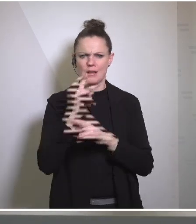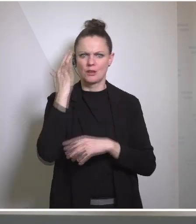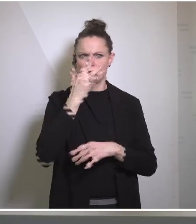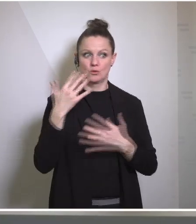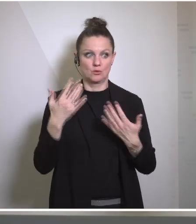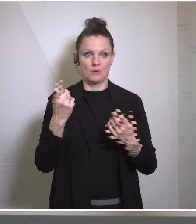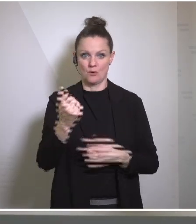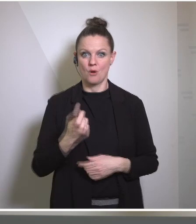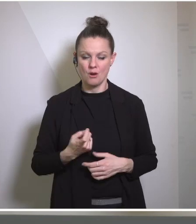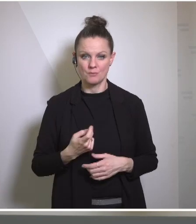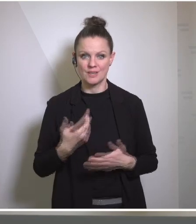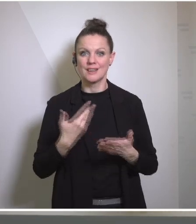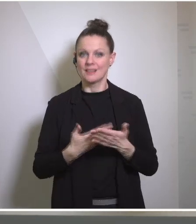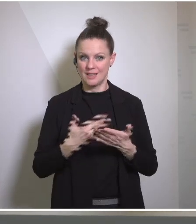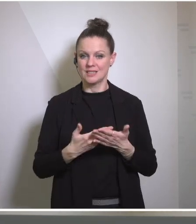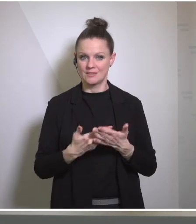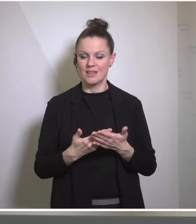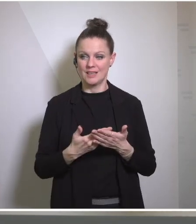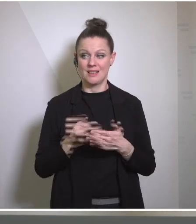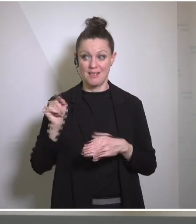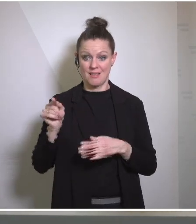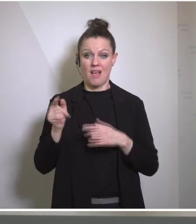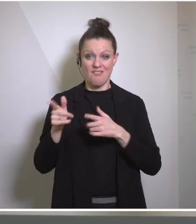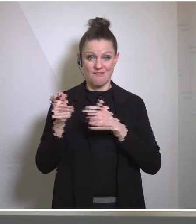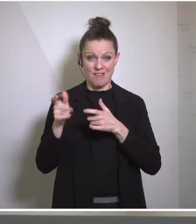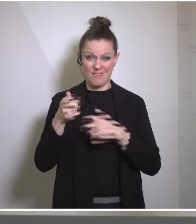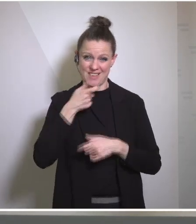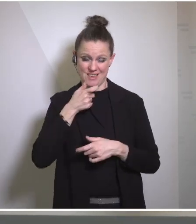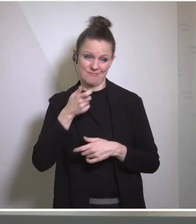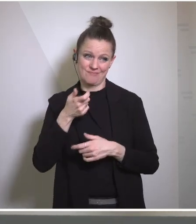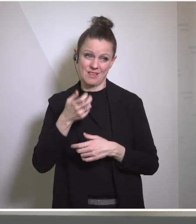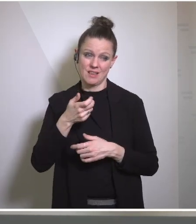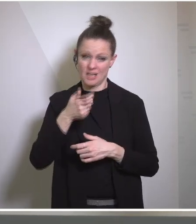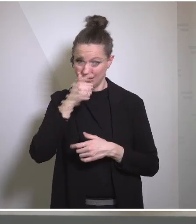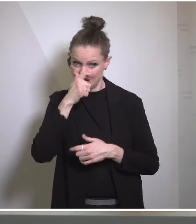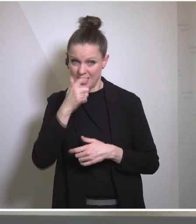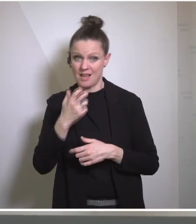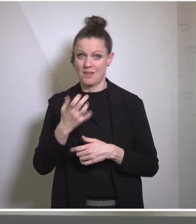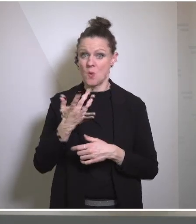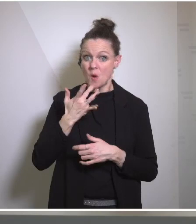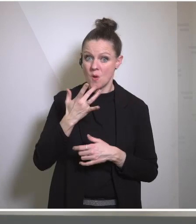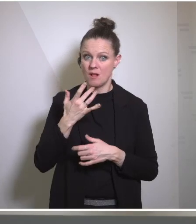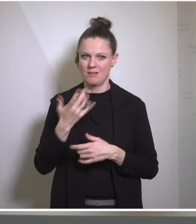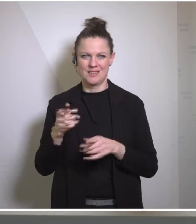because it takes away the strategic weapon that Putin has made of energy. Now different countries